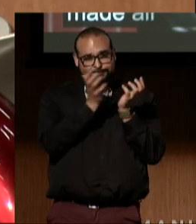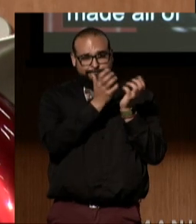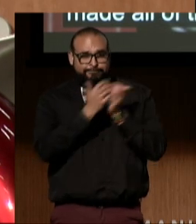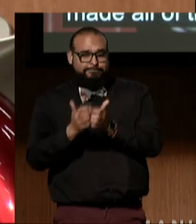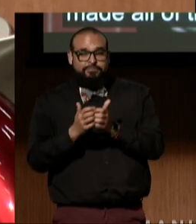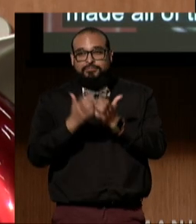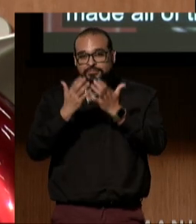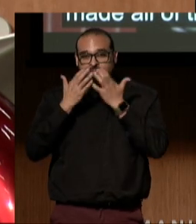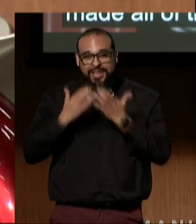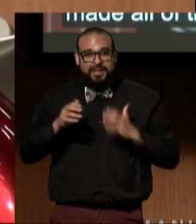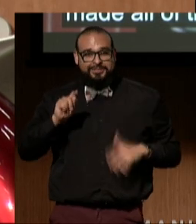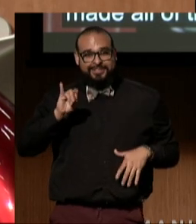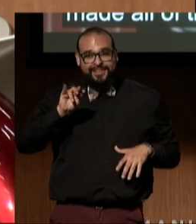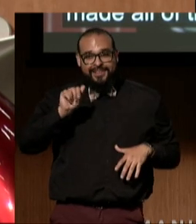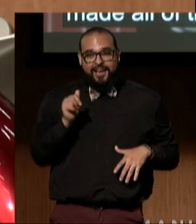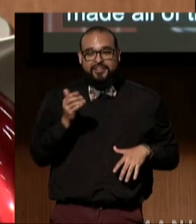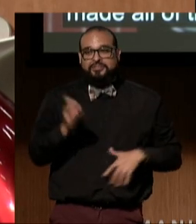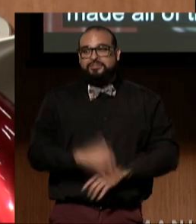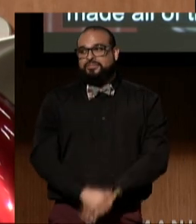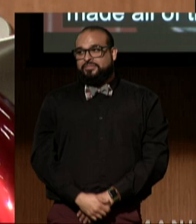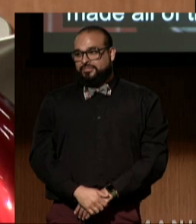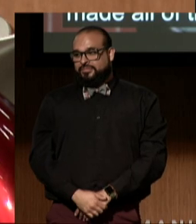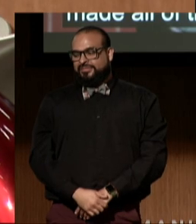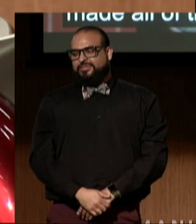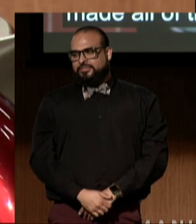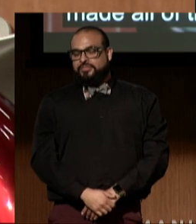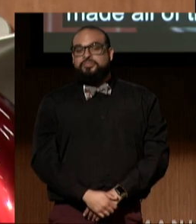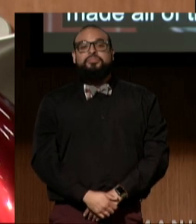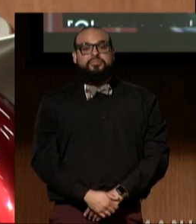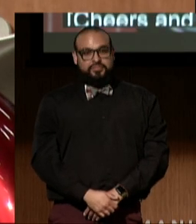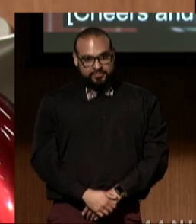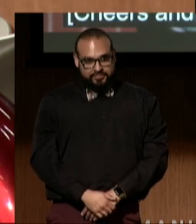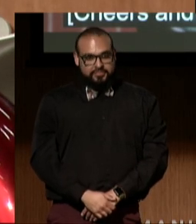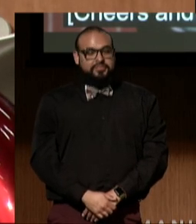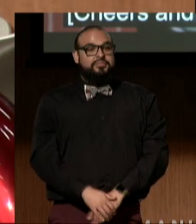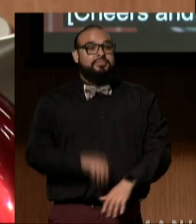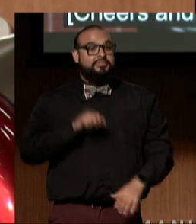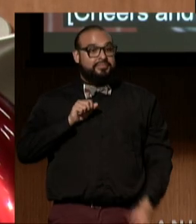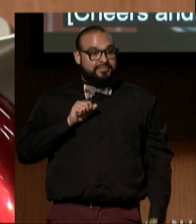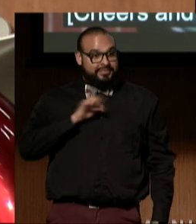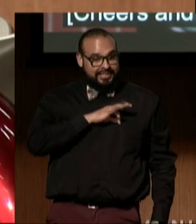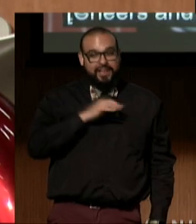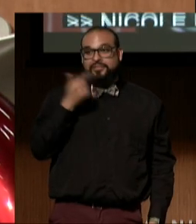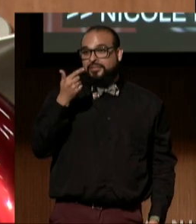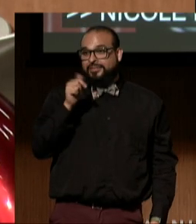(audience applauding) And to the Staff Gala Committee, if you're still around,